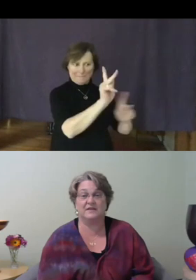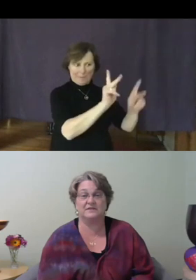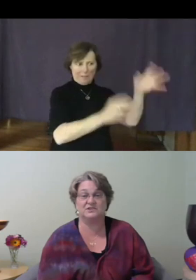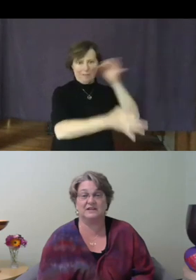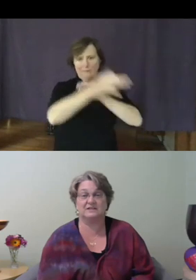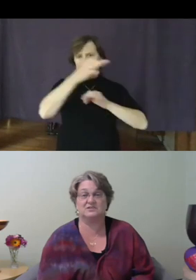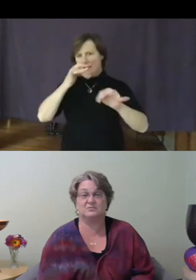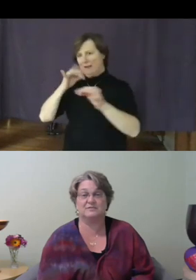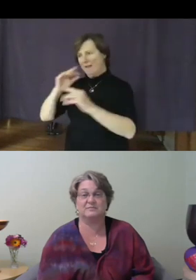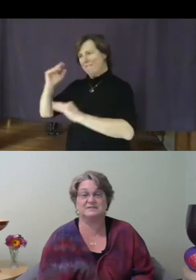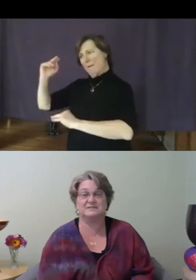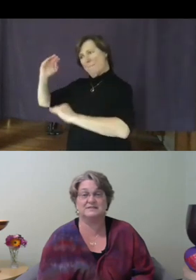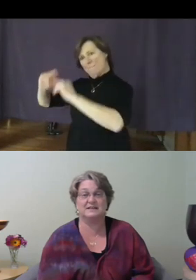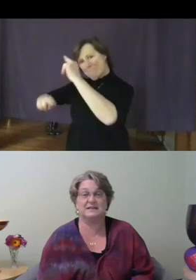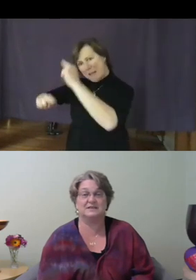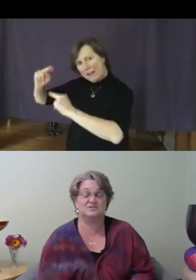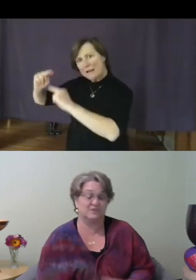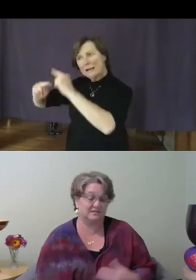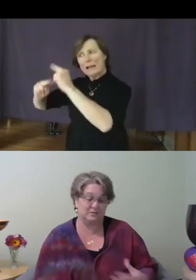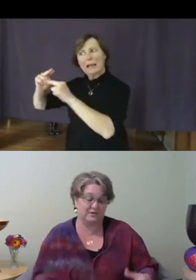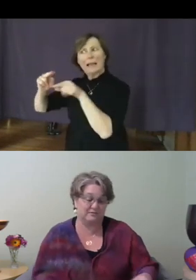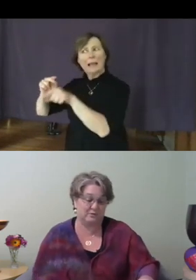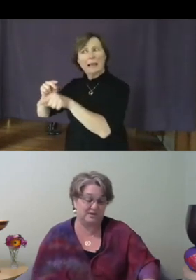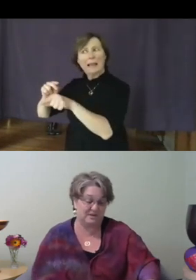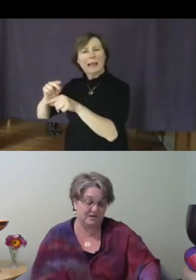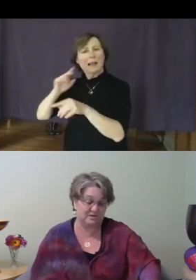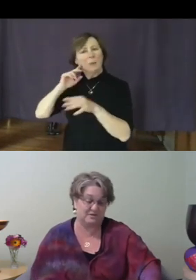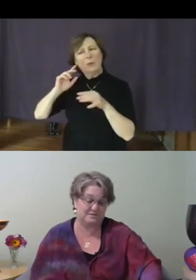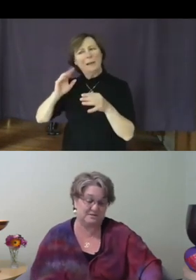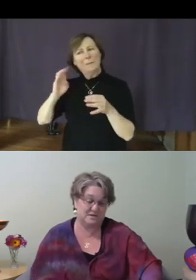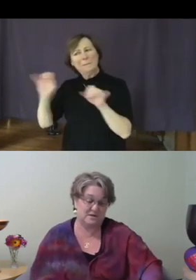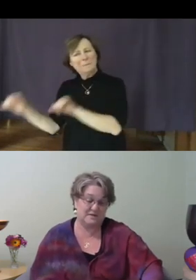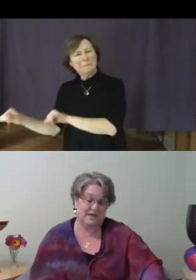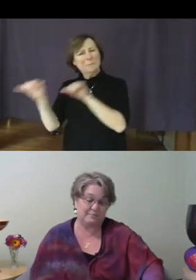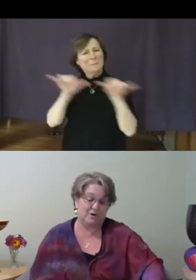challenge we've been stating and struggling with for years; that progress